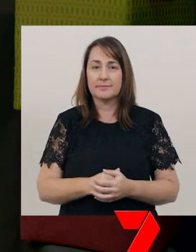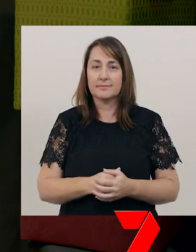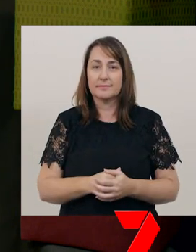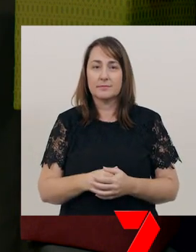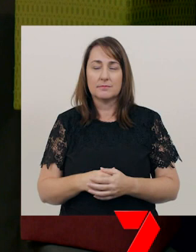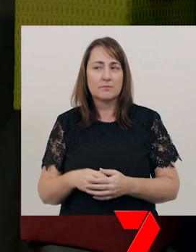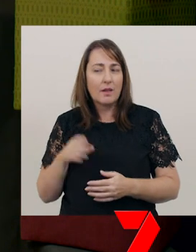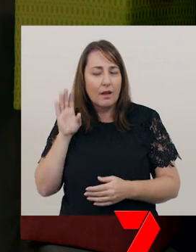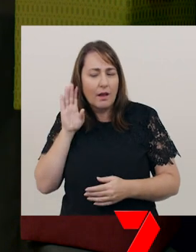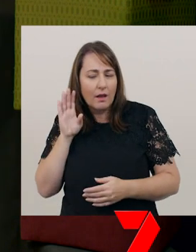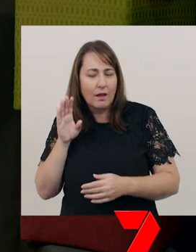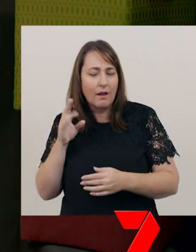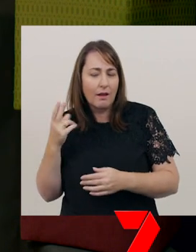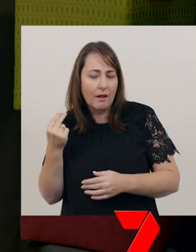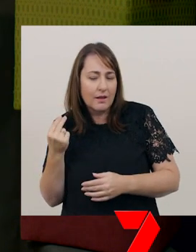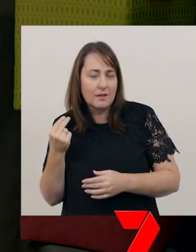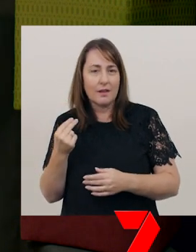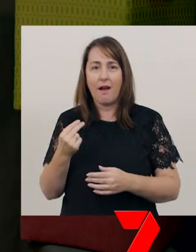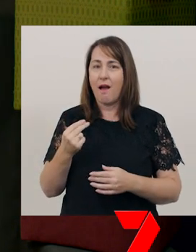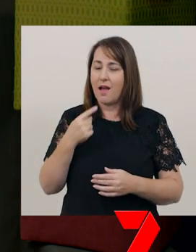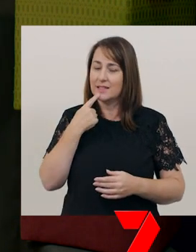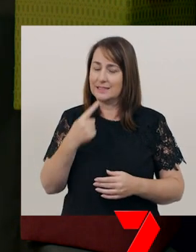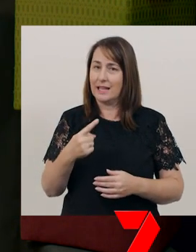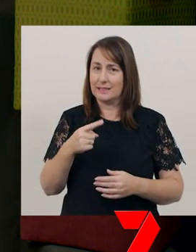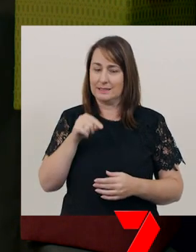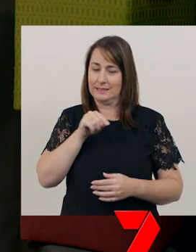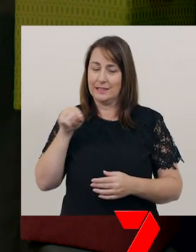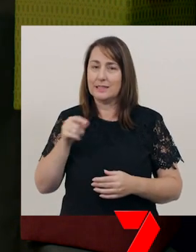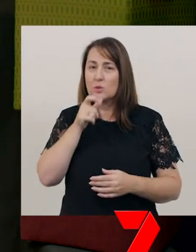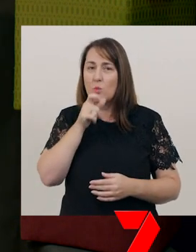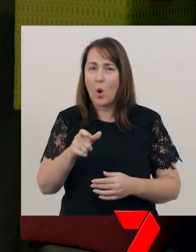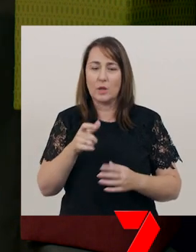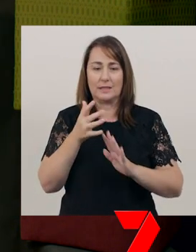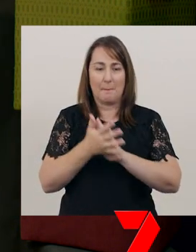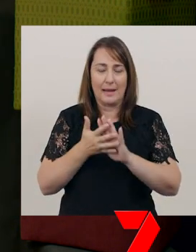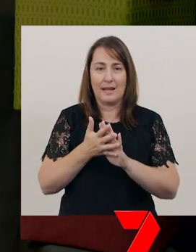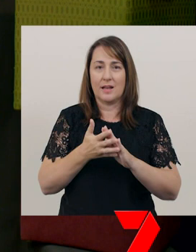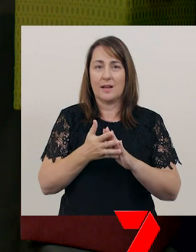Rex says high-frequency words are the most commonly-used words in books or stories.